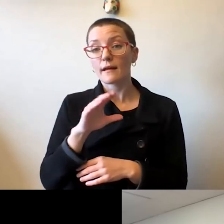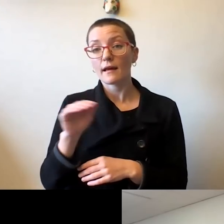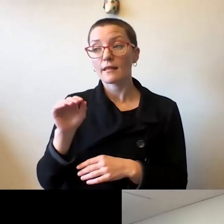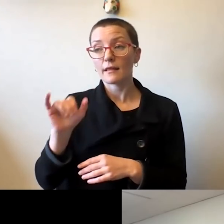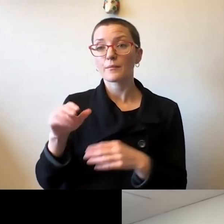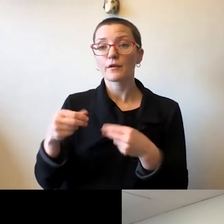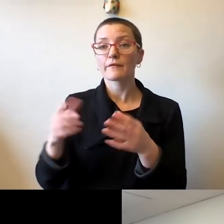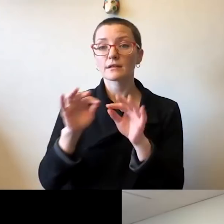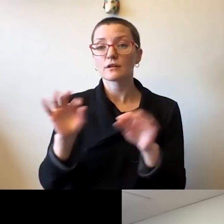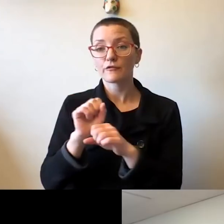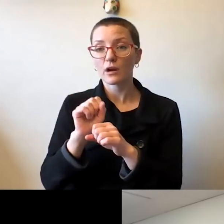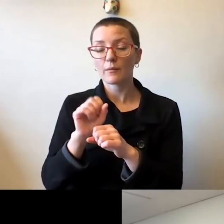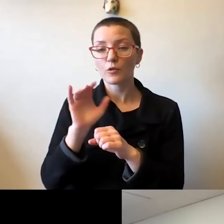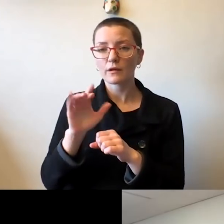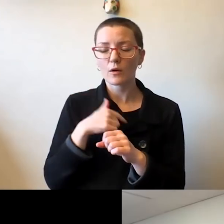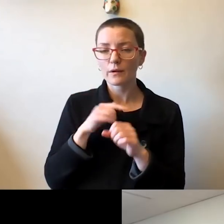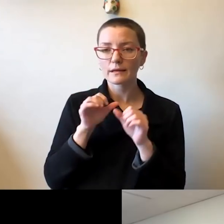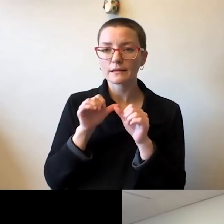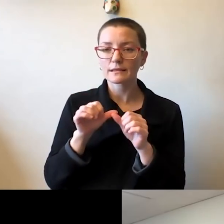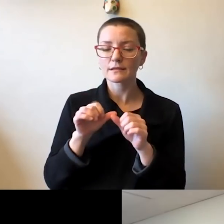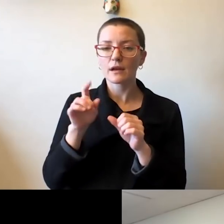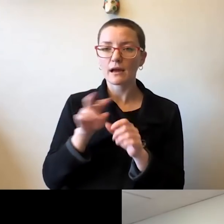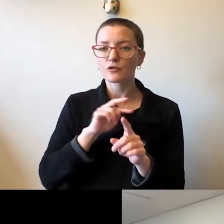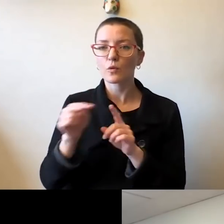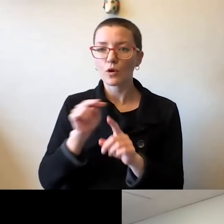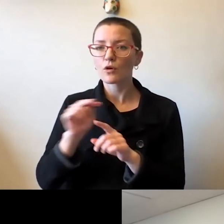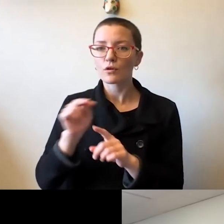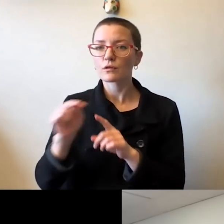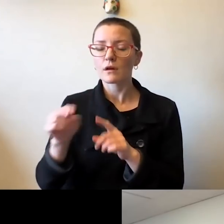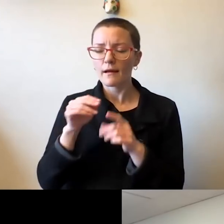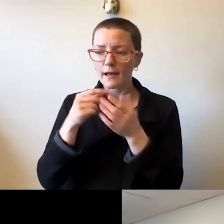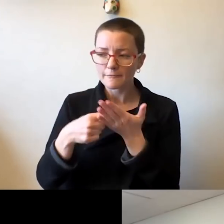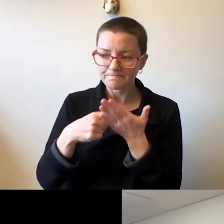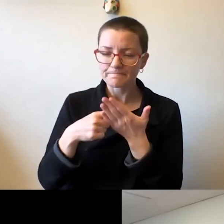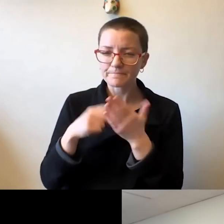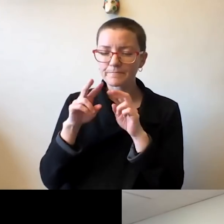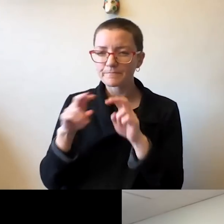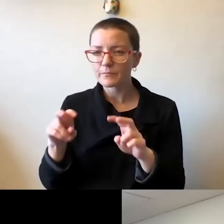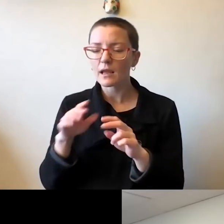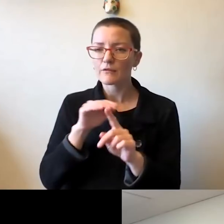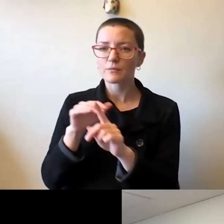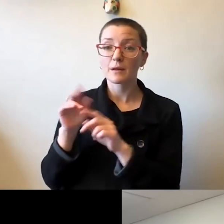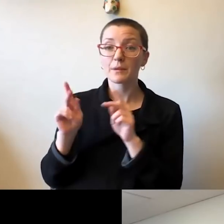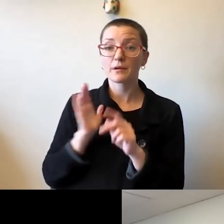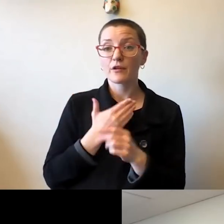to constantly come back and have discussion about and remind people of our values in this regard. Academic freedom, freedom